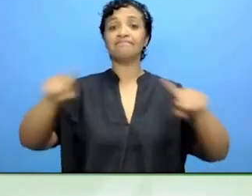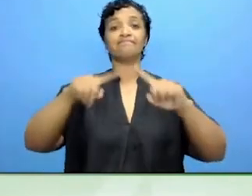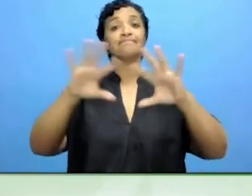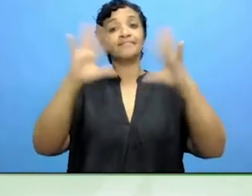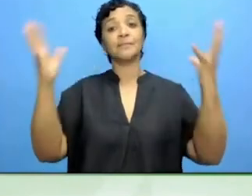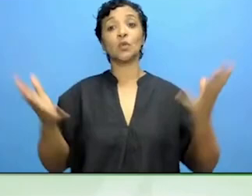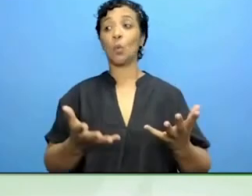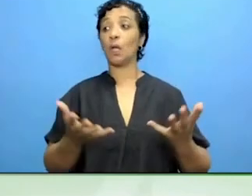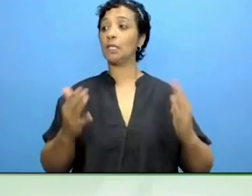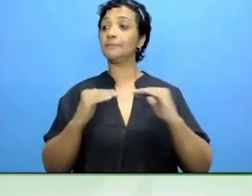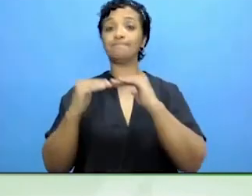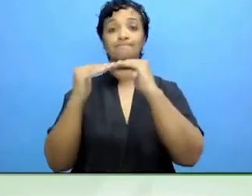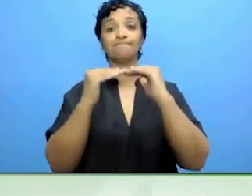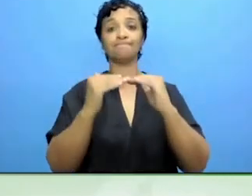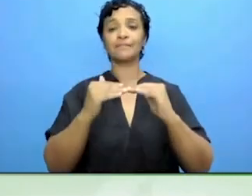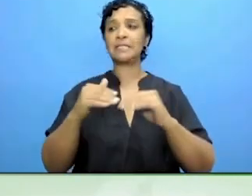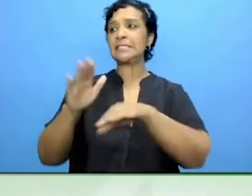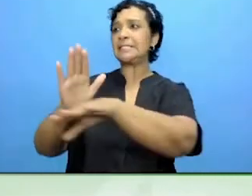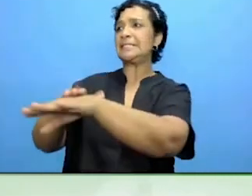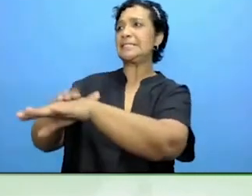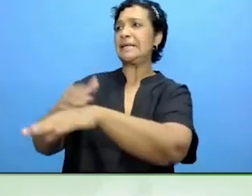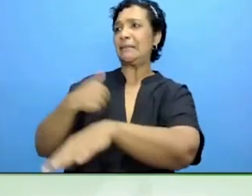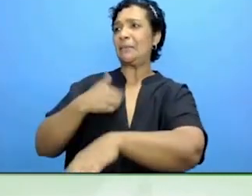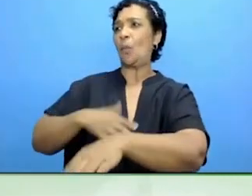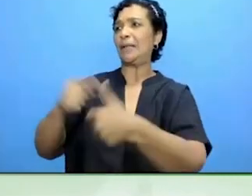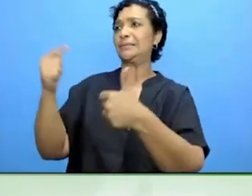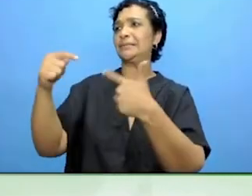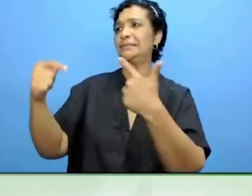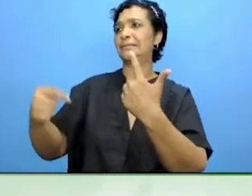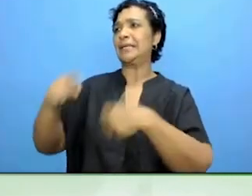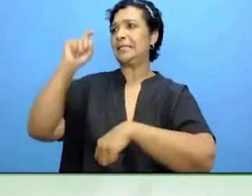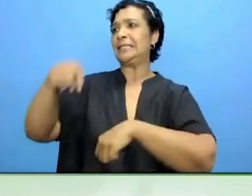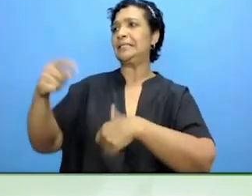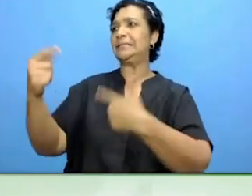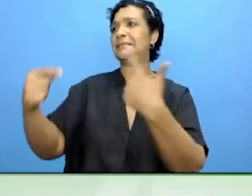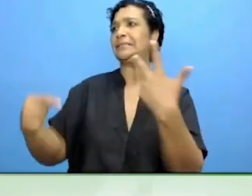ask for things but, for sure, there is a long way.